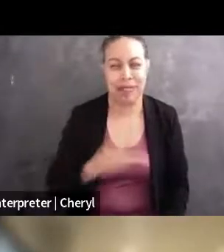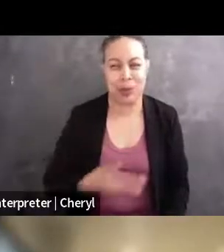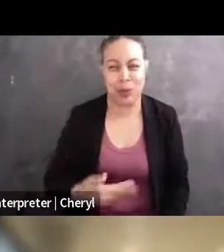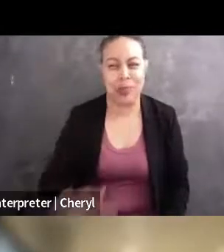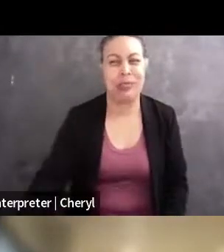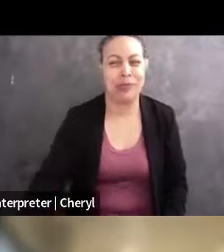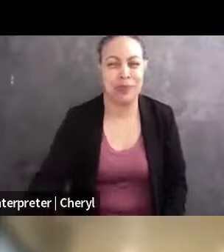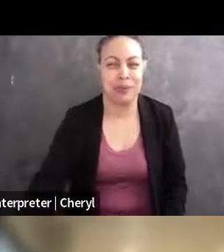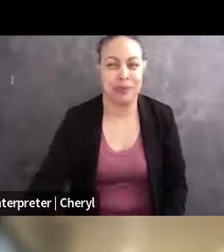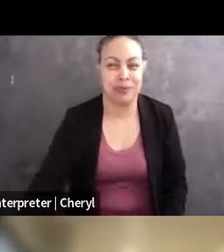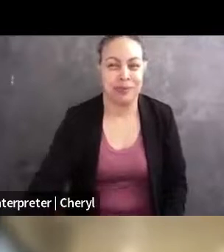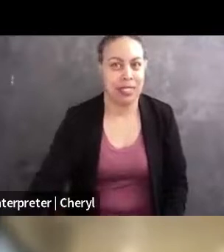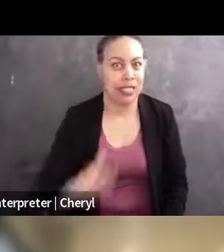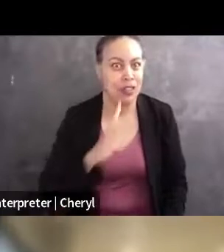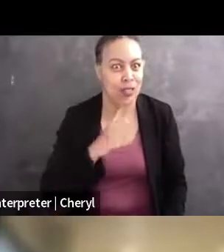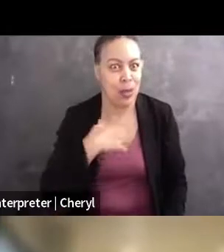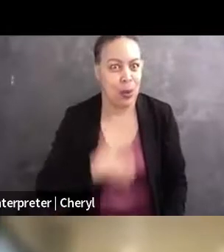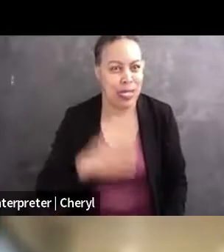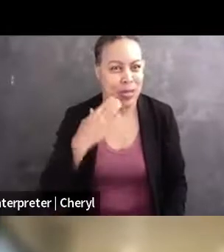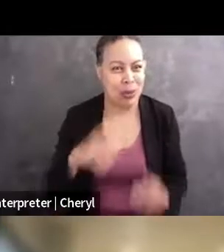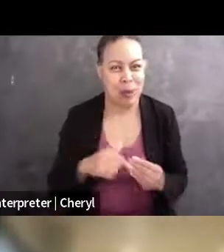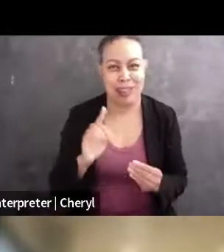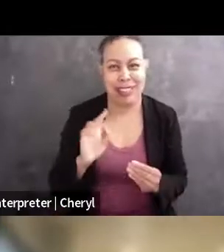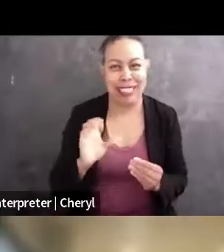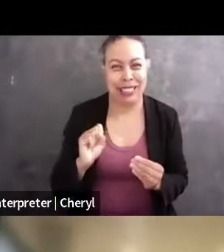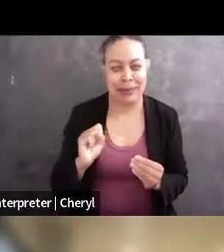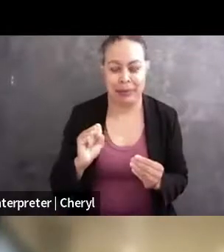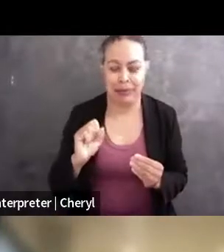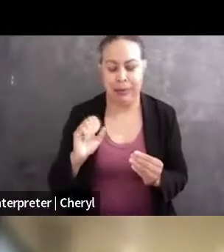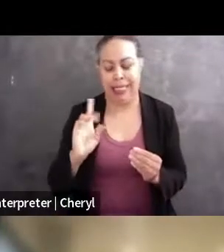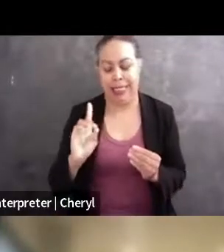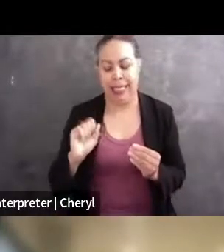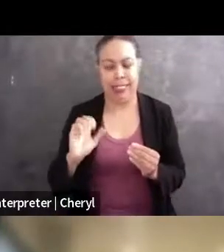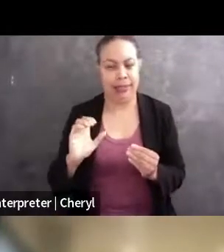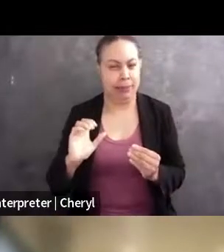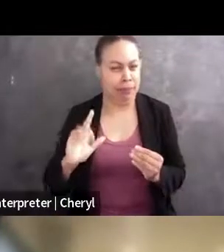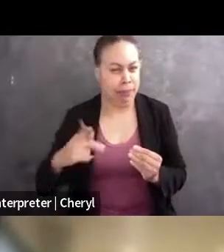I really wish I'd known about the SPLC when I, 'cause I did college journalism and we were doing some crazy stuff,